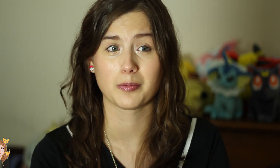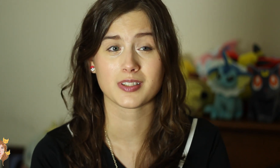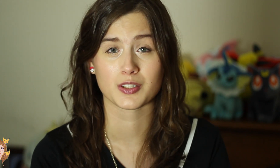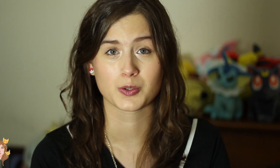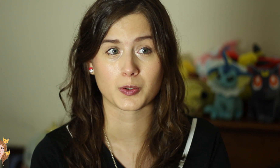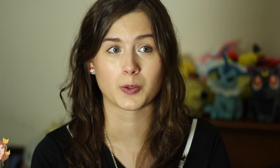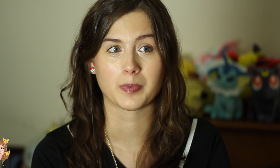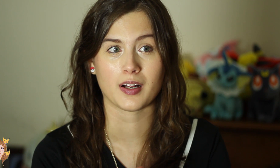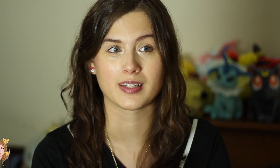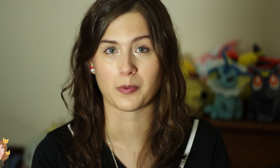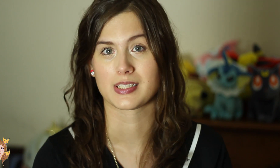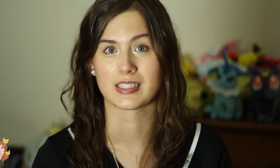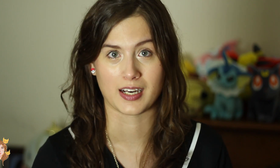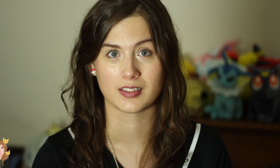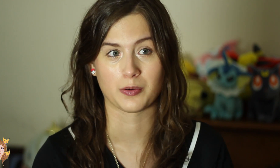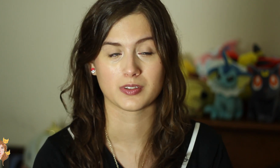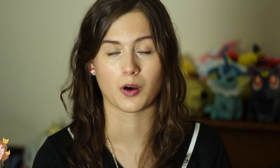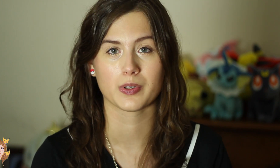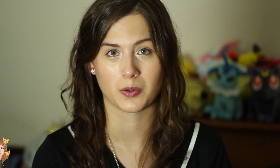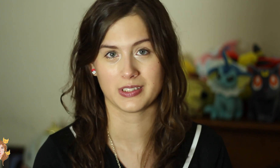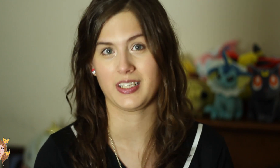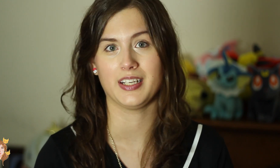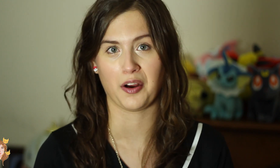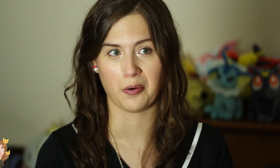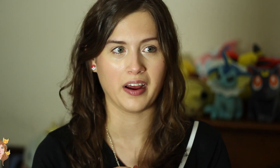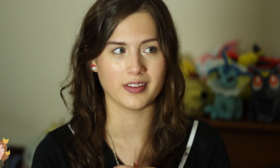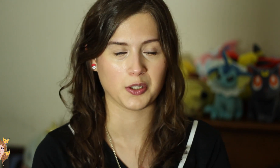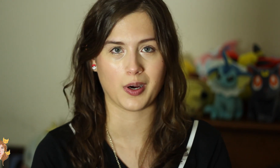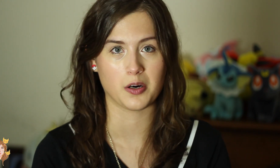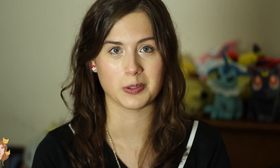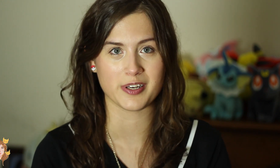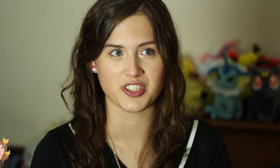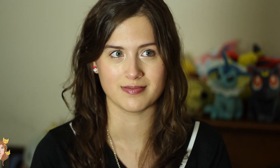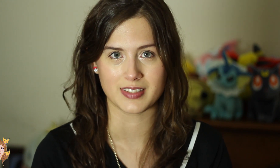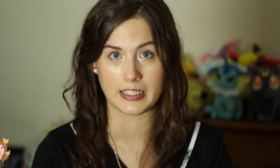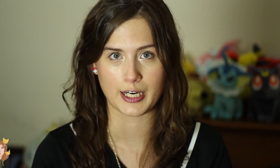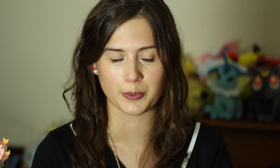coming to the school, but that wasn’t the case. I was always going to San Diego. And that’s why I always mentioned San Diego.